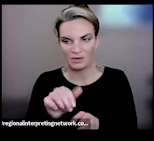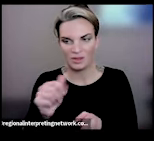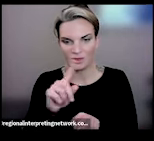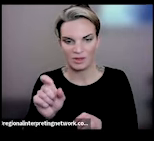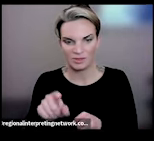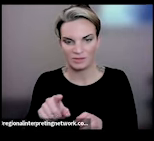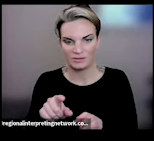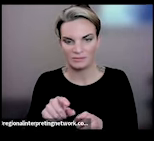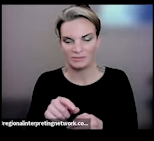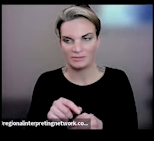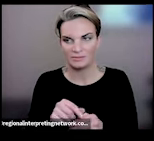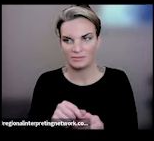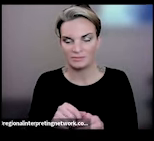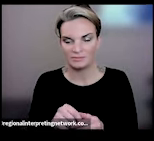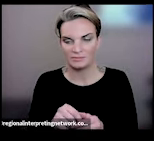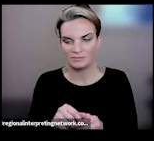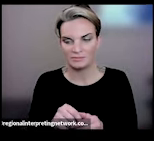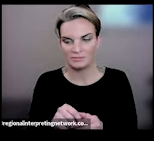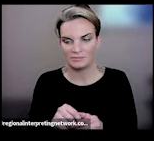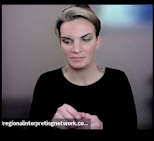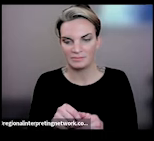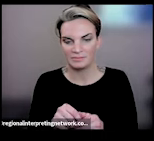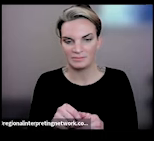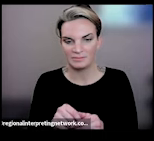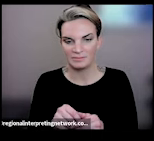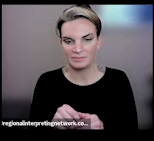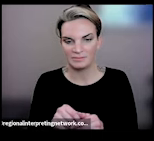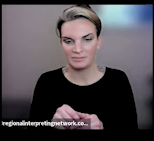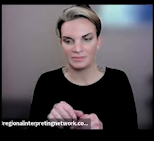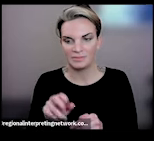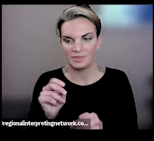in the interest of time, and we will be I think Nuria mentioned this, too, we will be